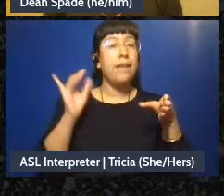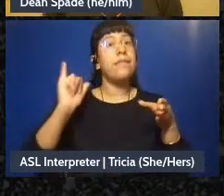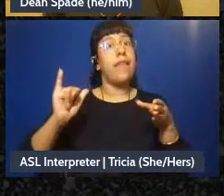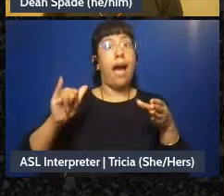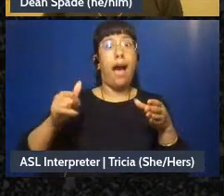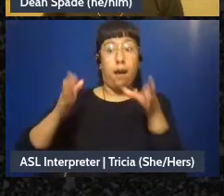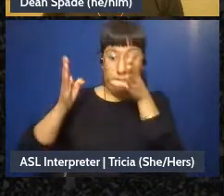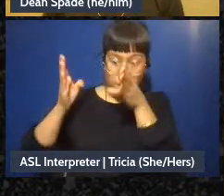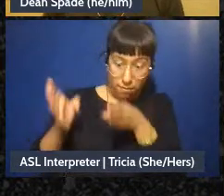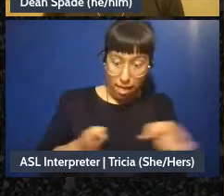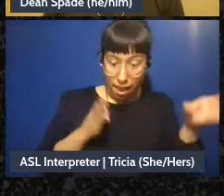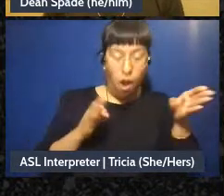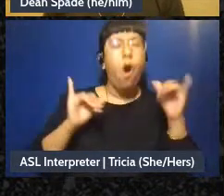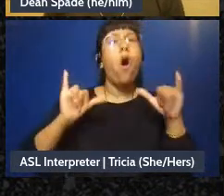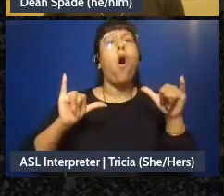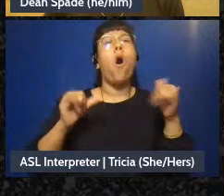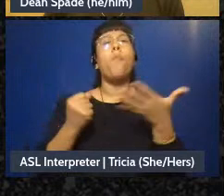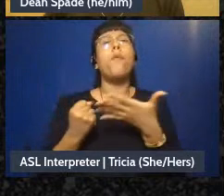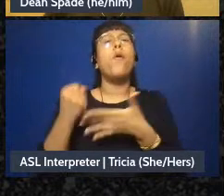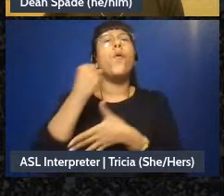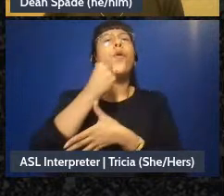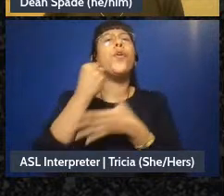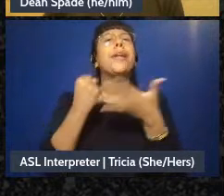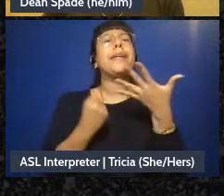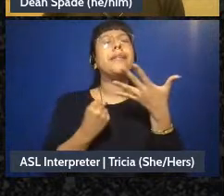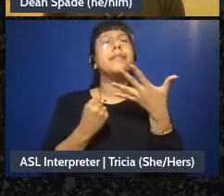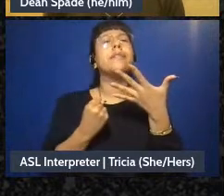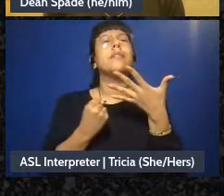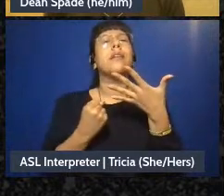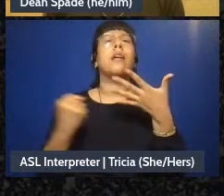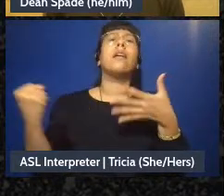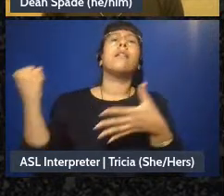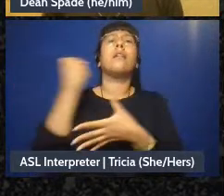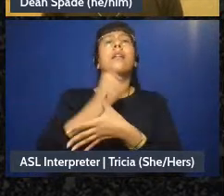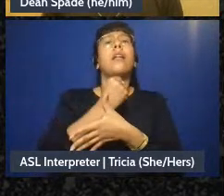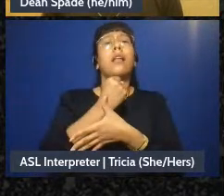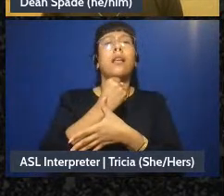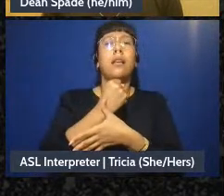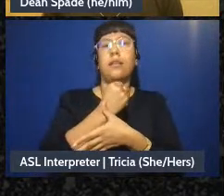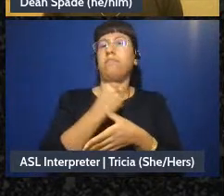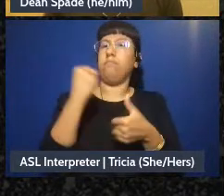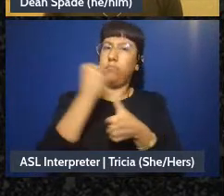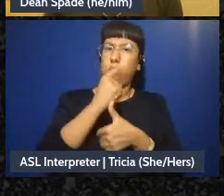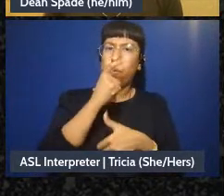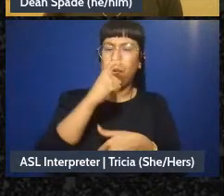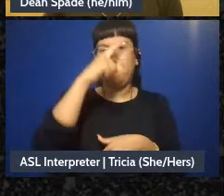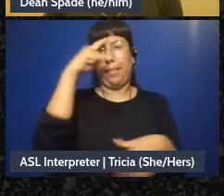our priorities, okay, we really want to center Black neighborhoods in this” or “we really want to